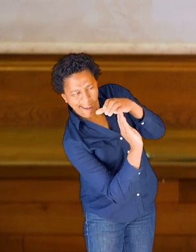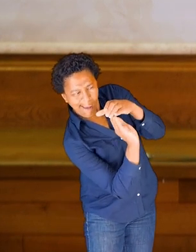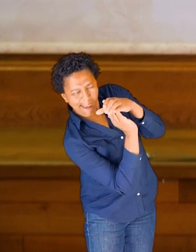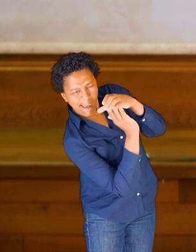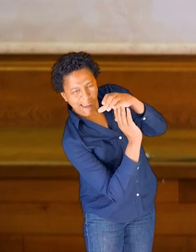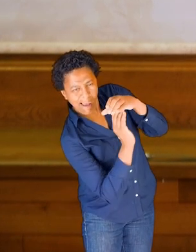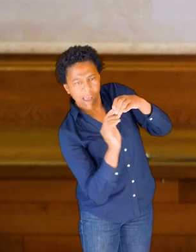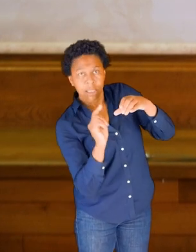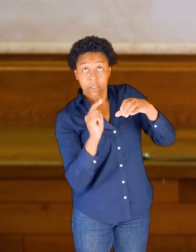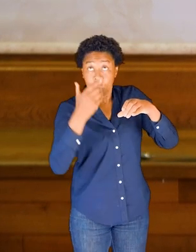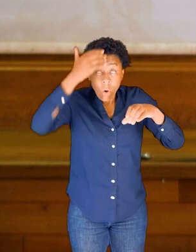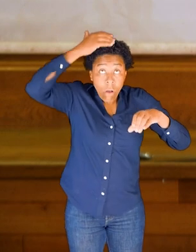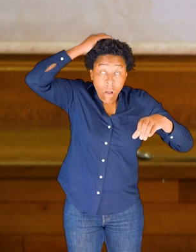So the shape of the bone.